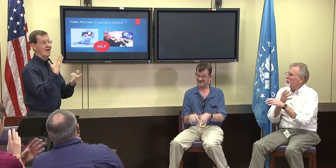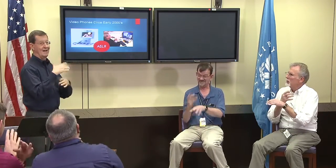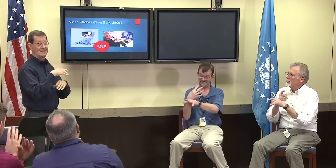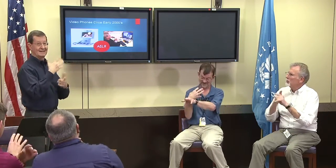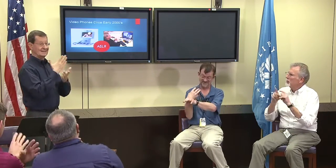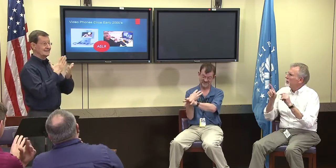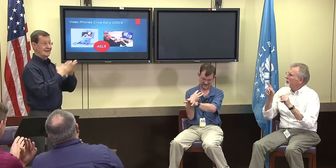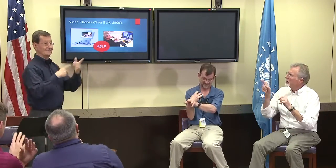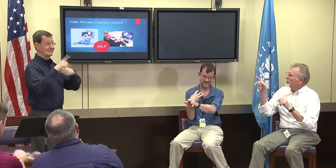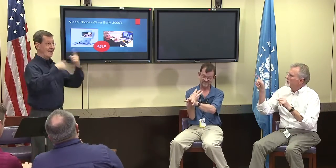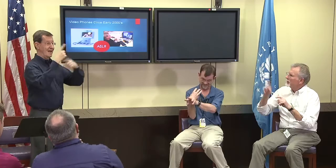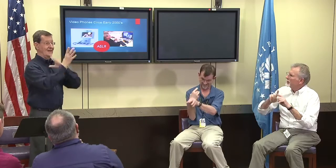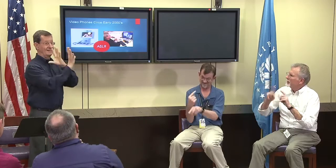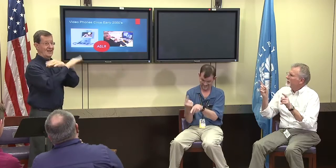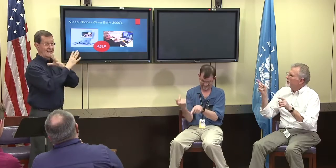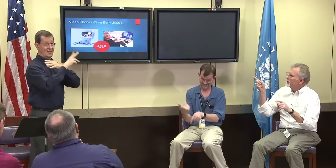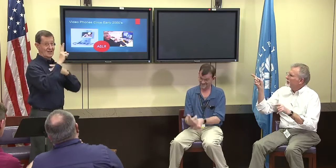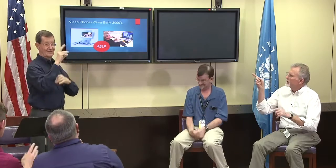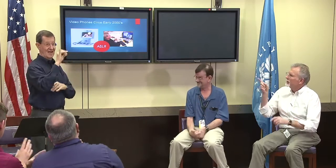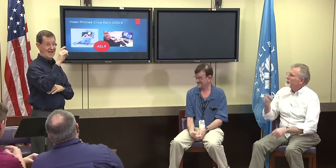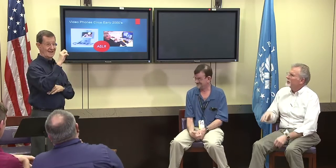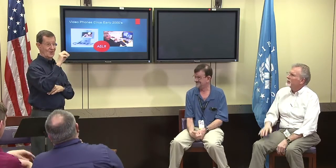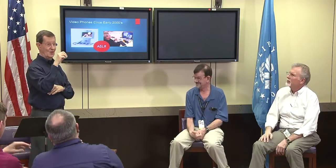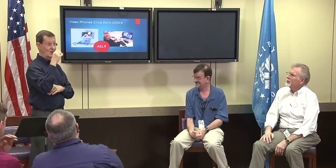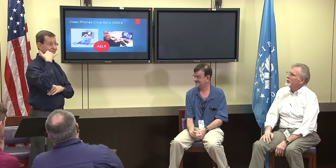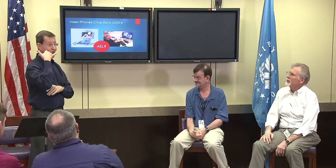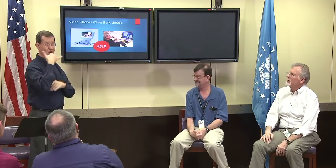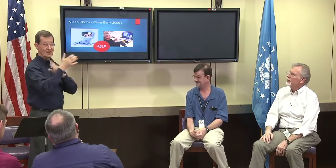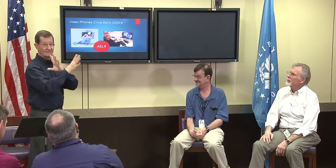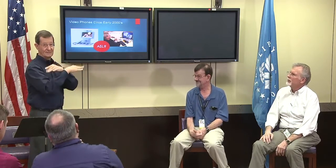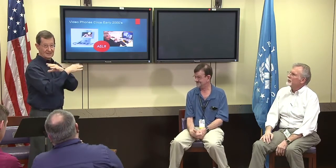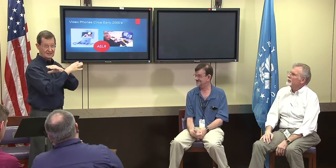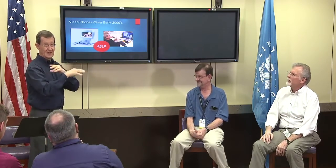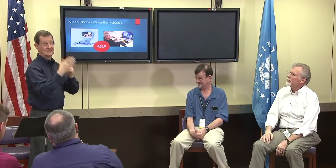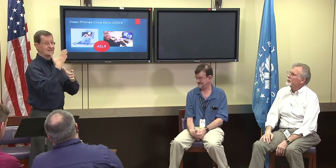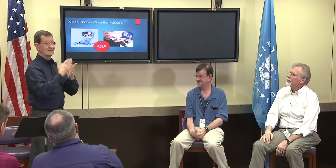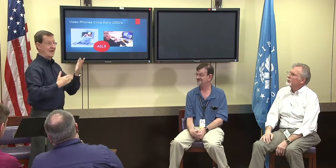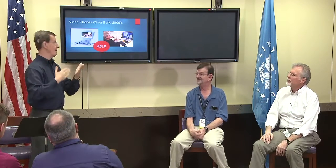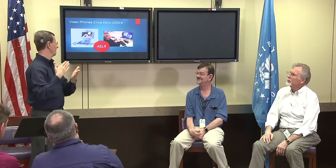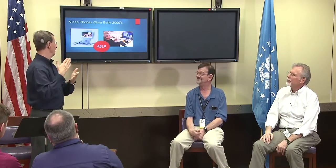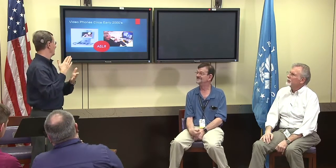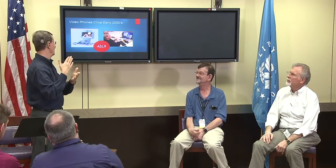that we started off using was like two cameras, two cameras